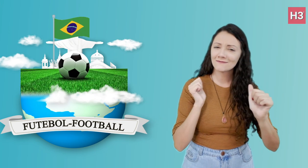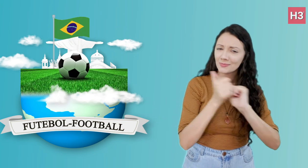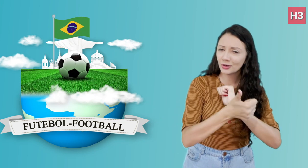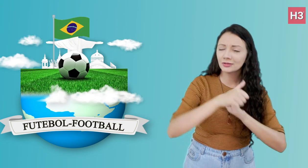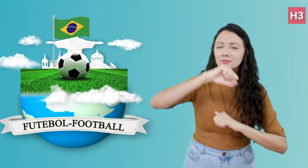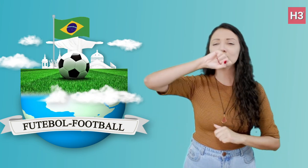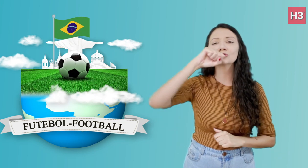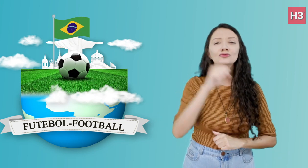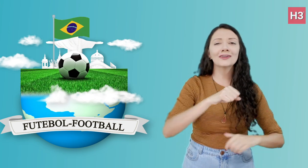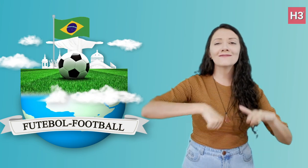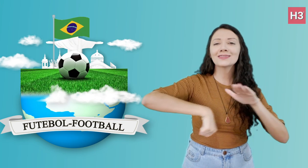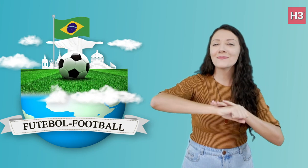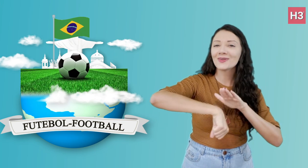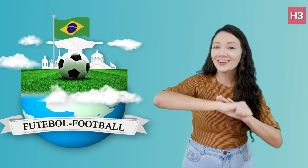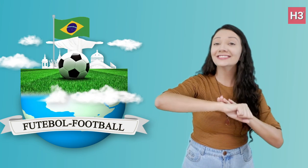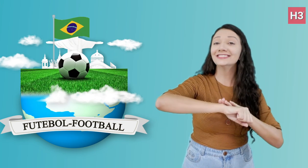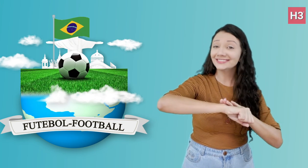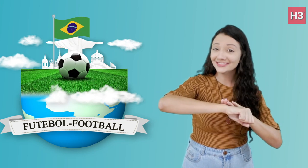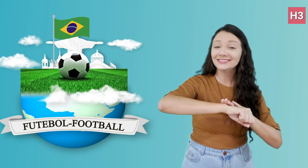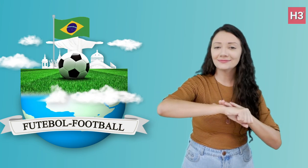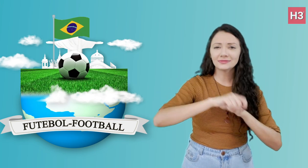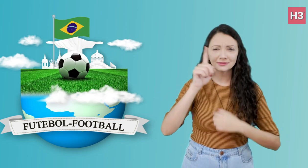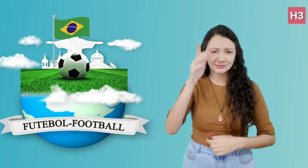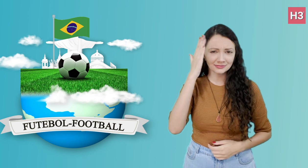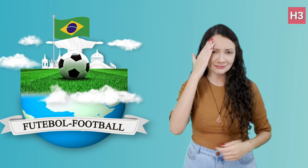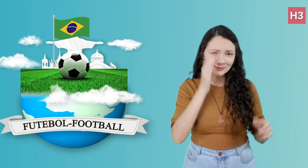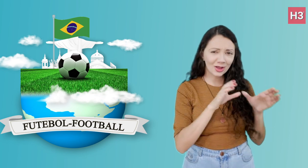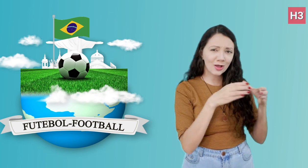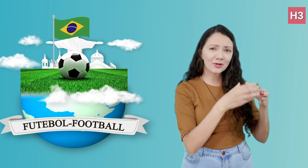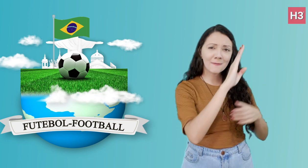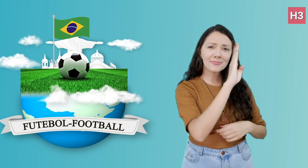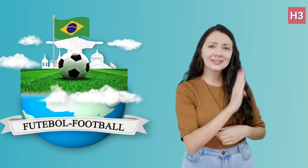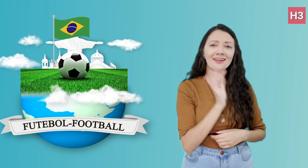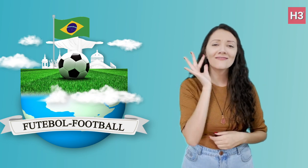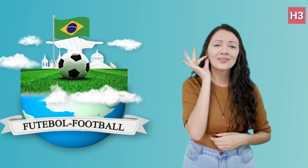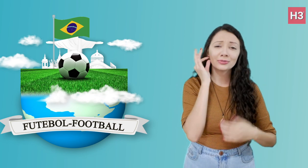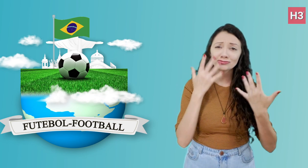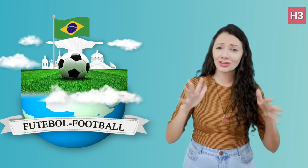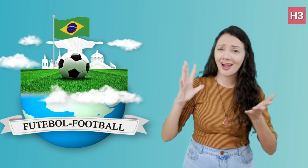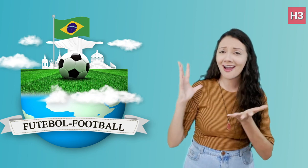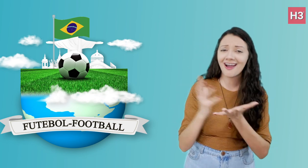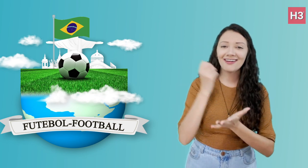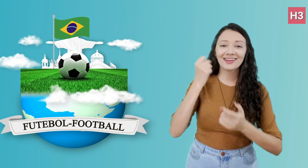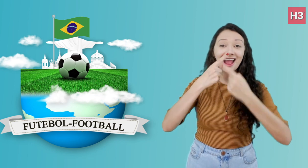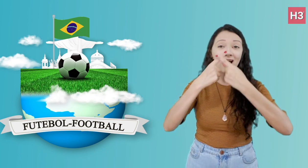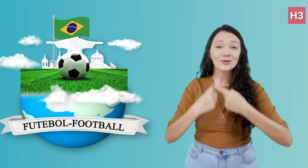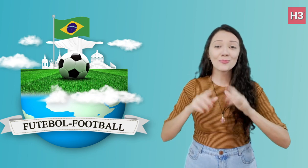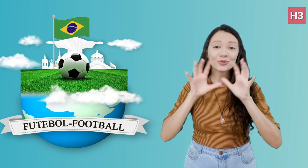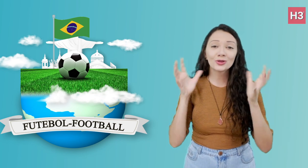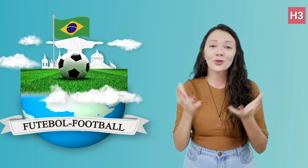Are Deaf Brazilians on hearing teams? Brazil Deaf football is known in the Deaf Sports world! The Brazil Women's team